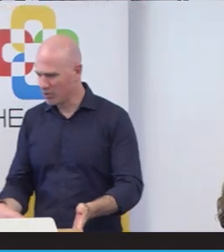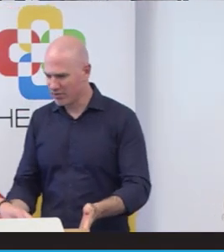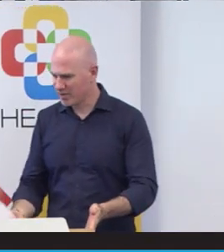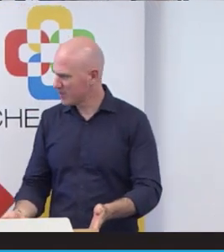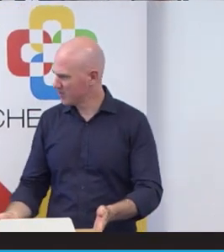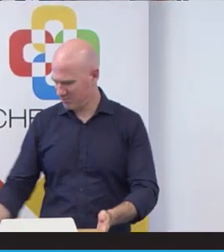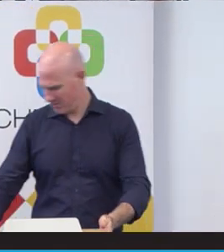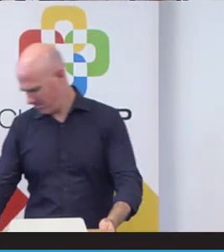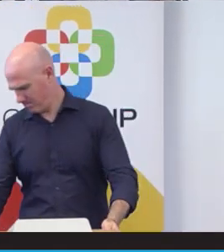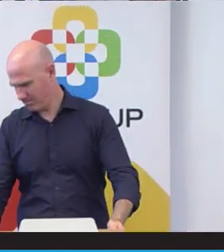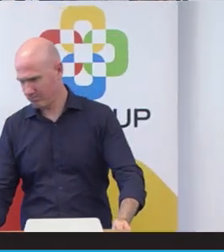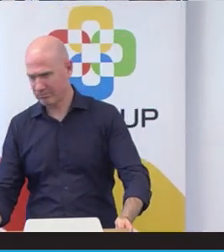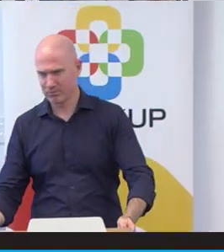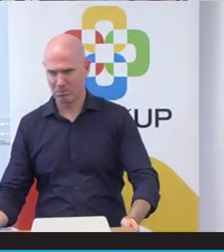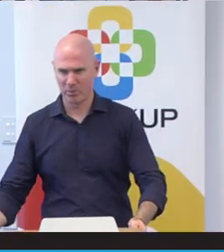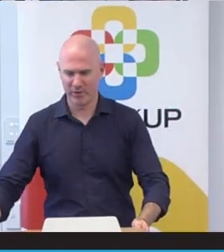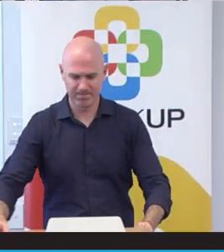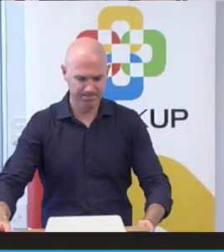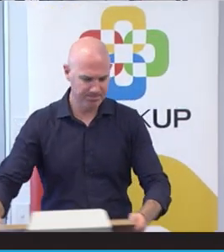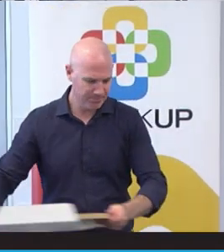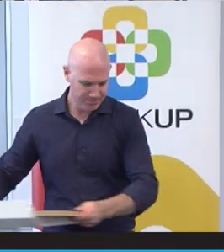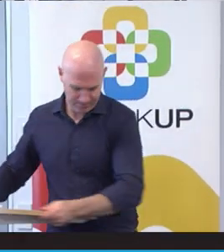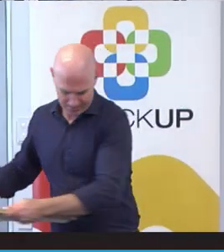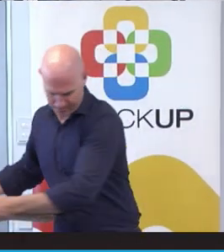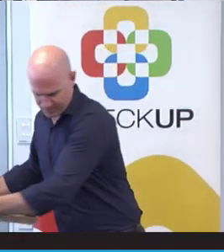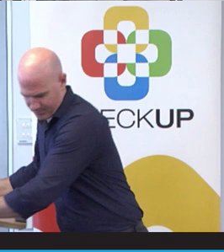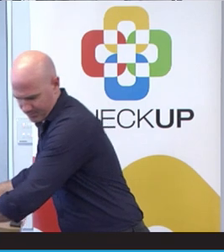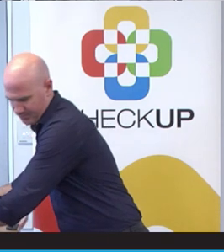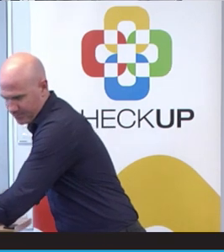quite looking forward to hearing all of the other presenters speak. So I'm not actually going to